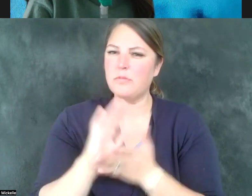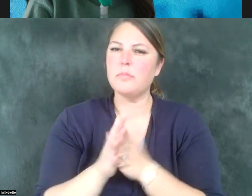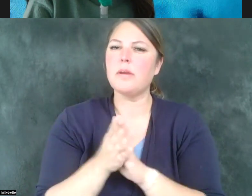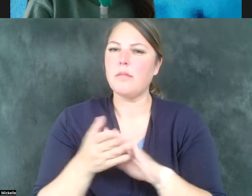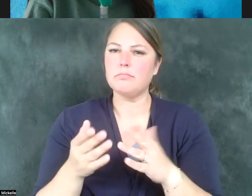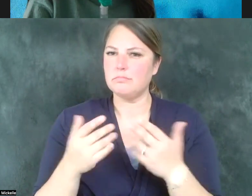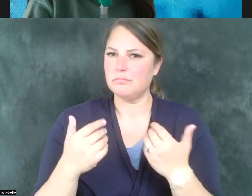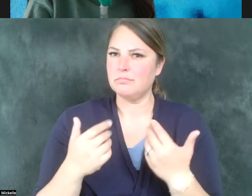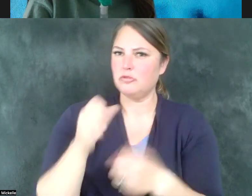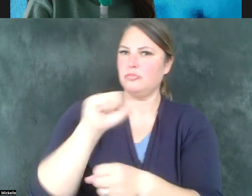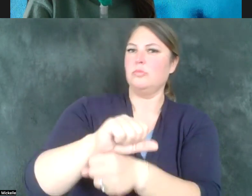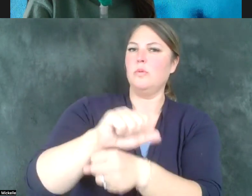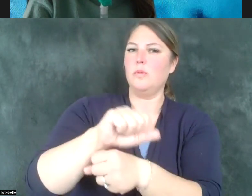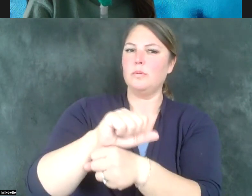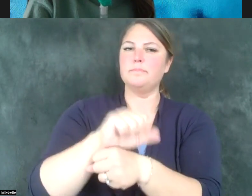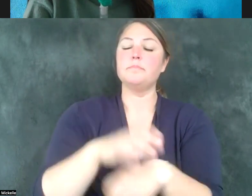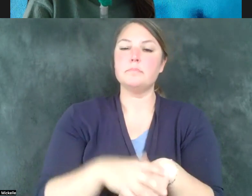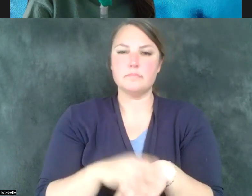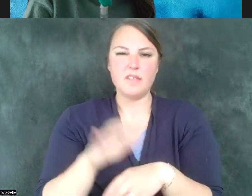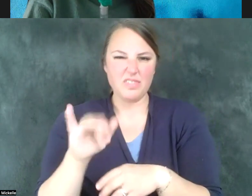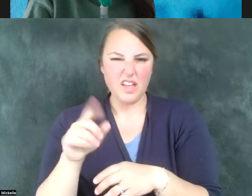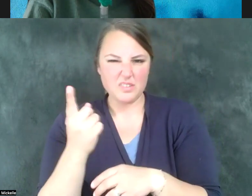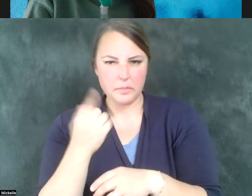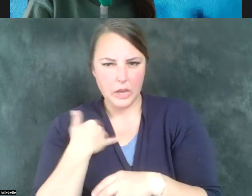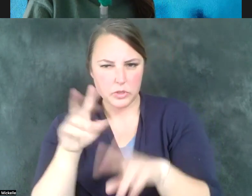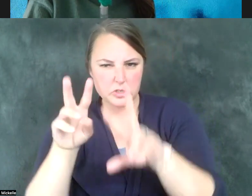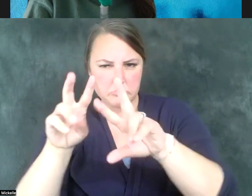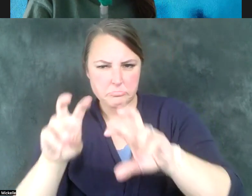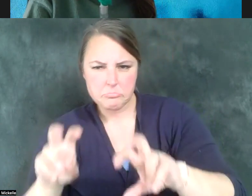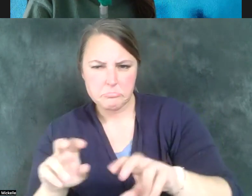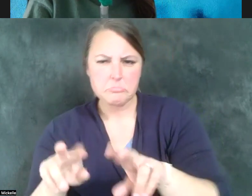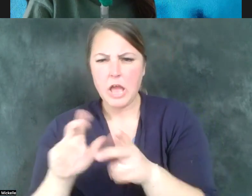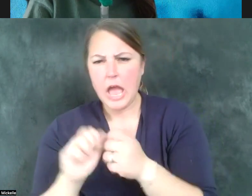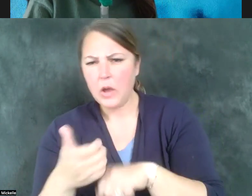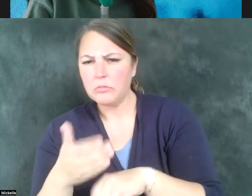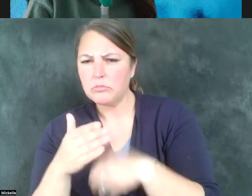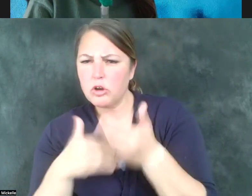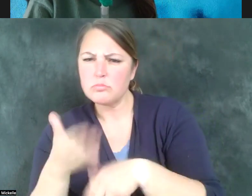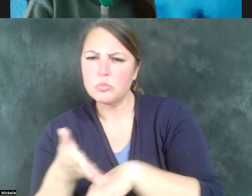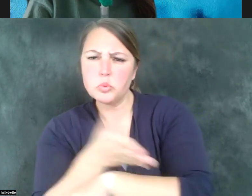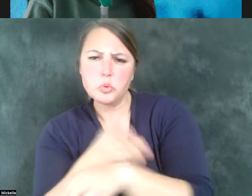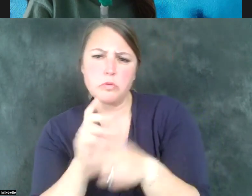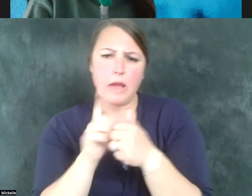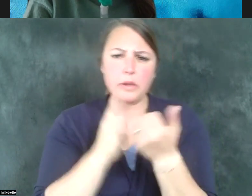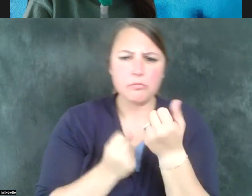That's something that I would want to take a closer look at to see how we can improve those processes, how can we supplement and improve those resources.